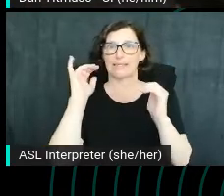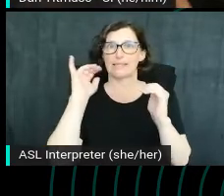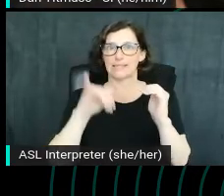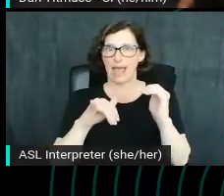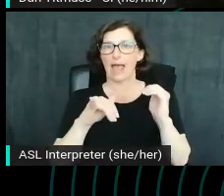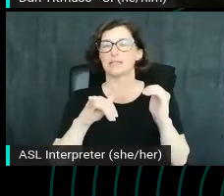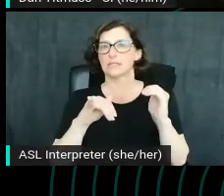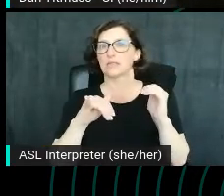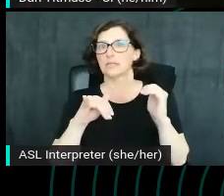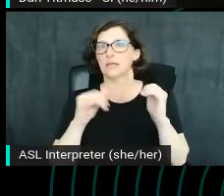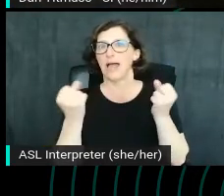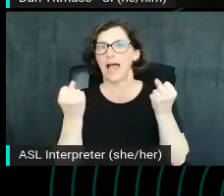and recognition that we have there.